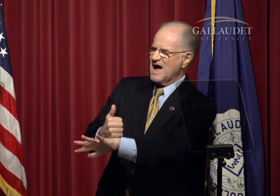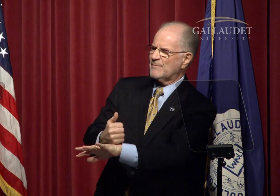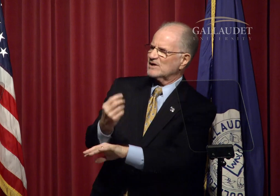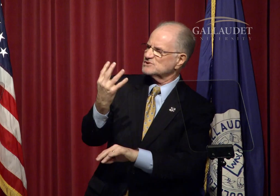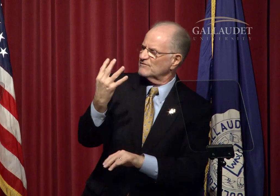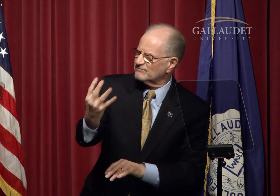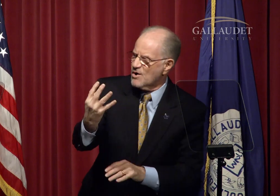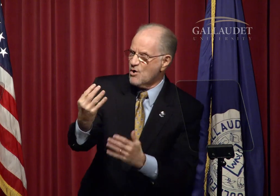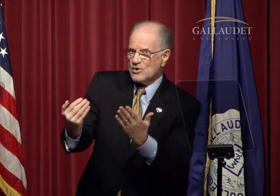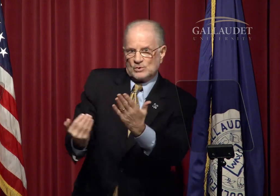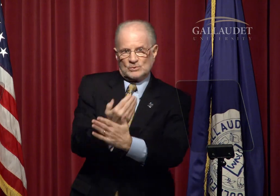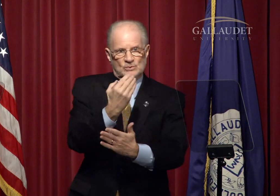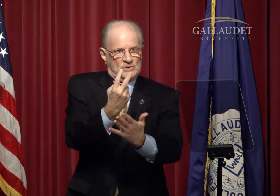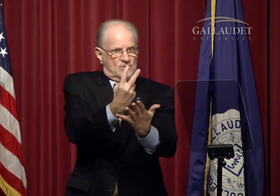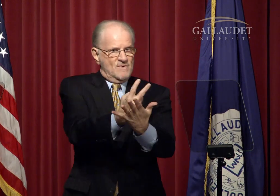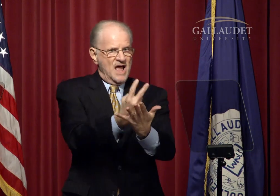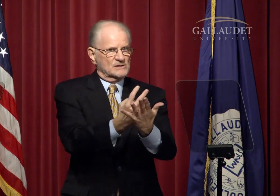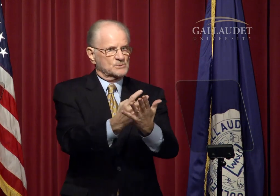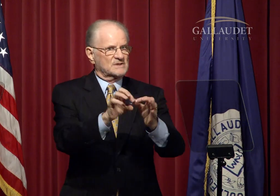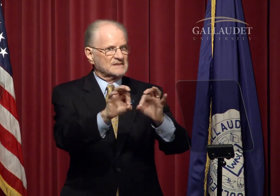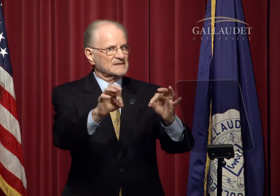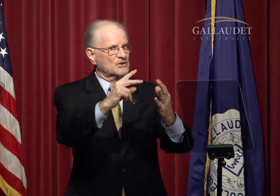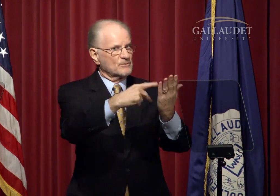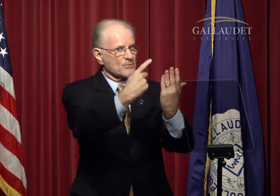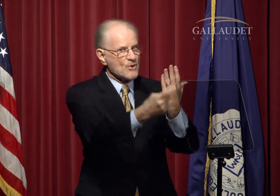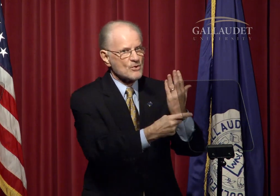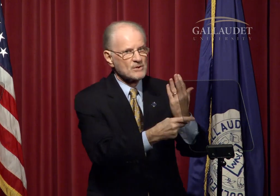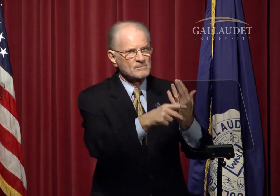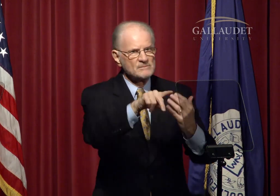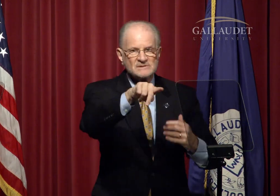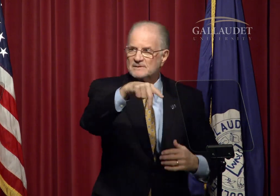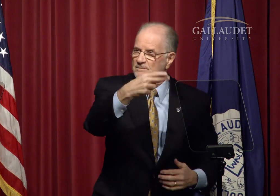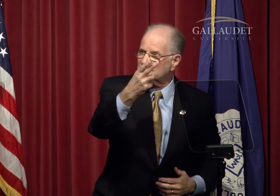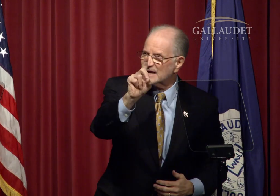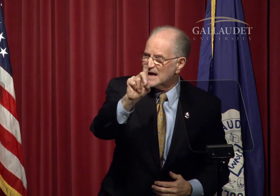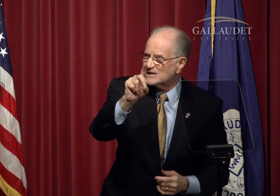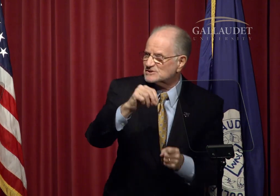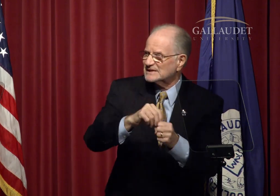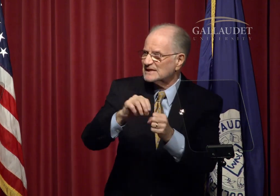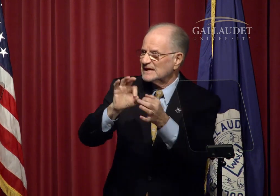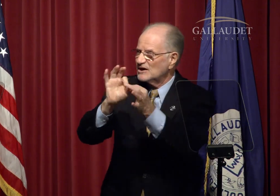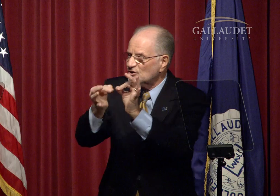We have established four new graduate degree programs: